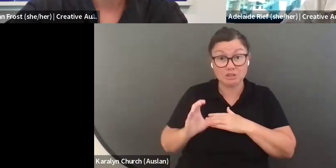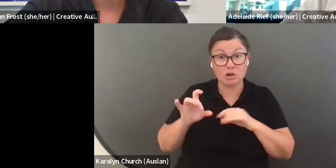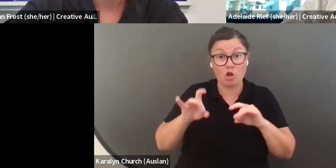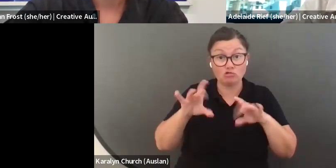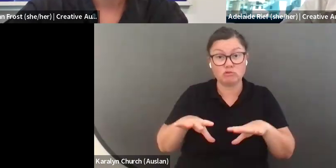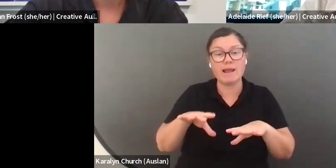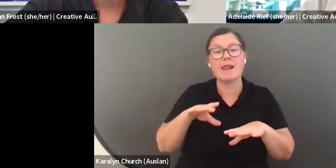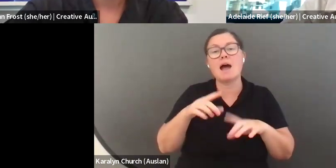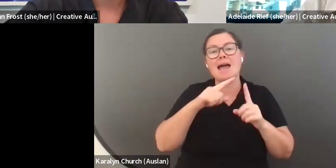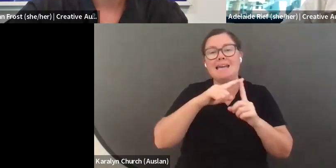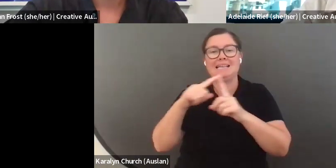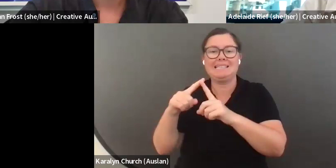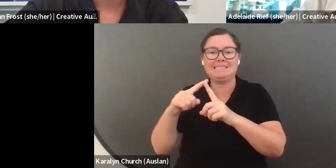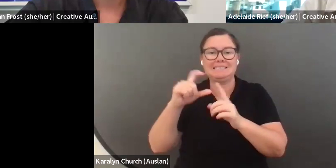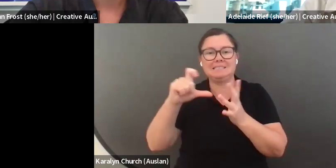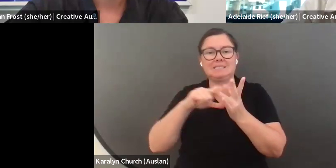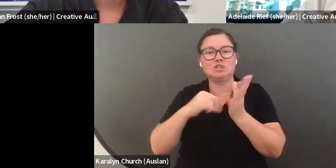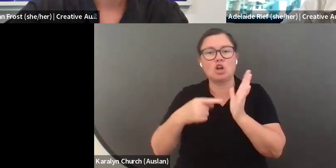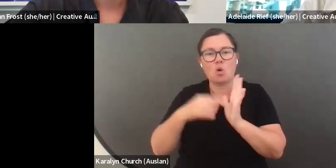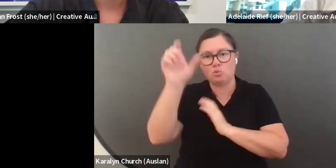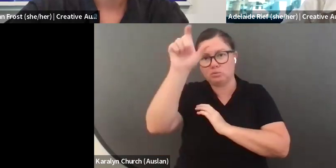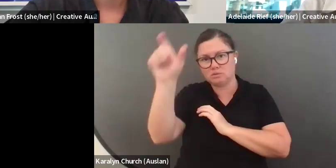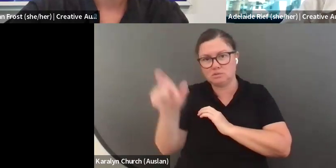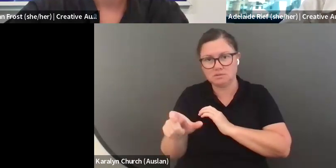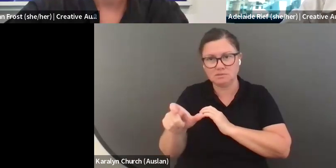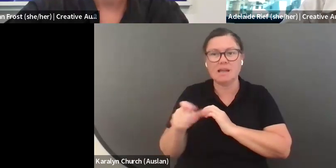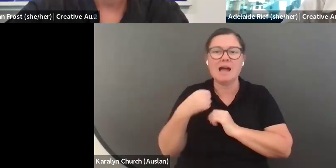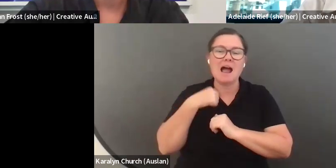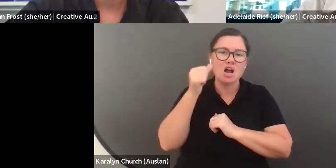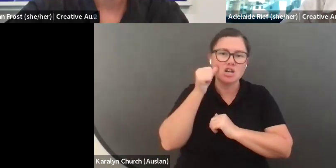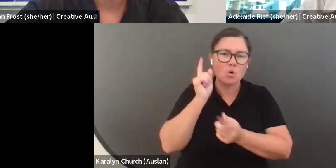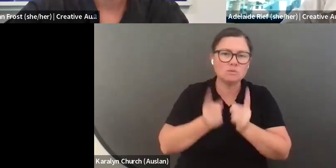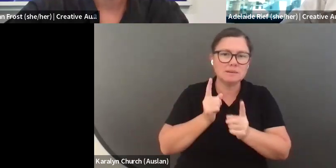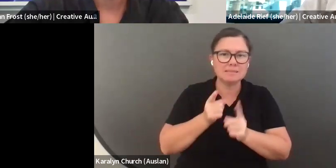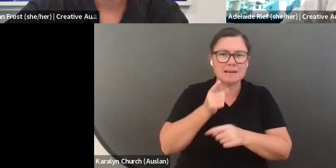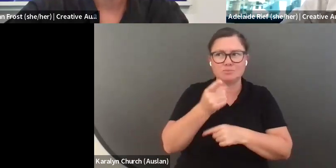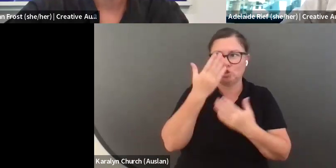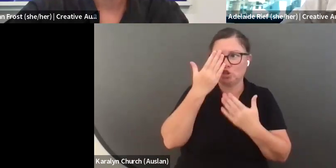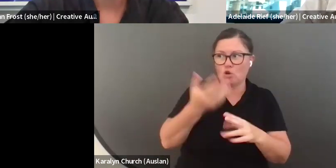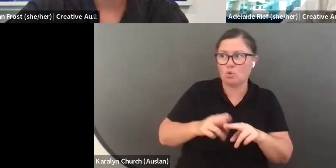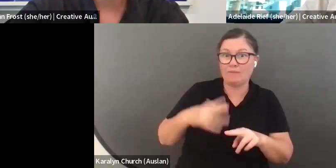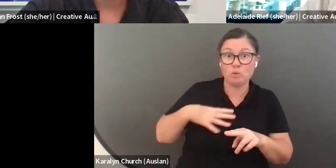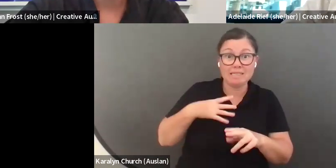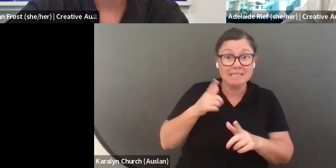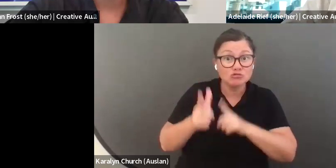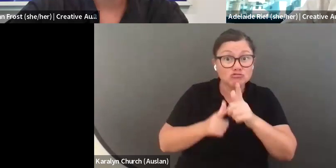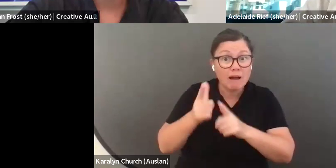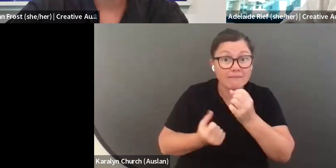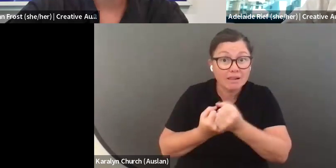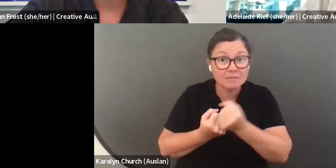that they will be in regional Australia on the east coast. We know that it is hard sometimes if you don't